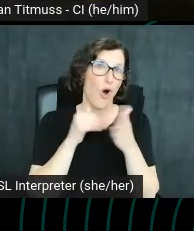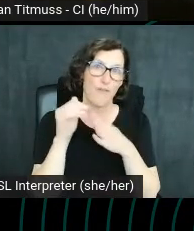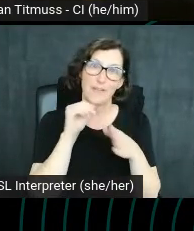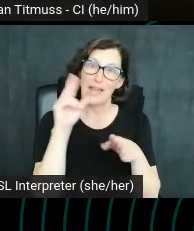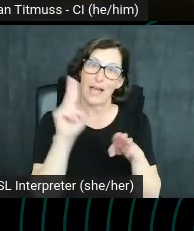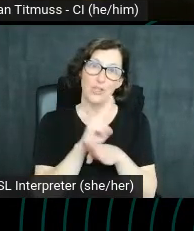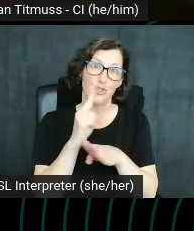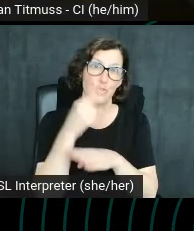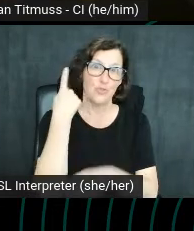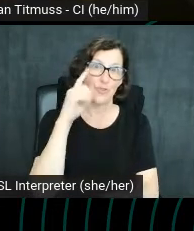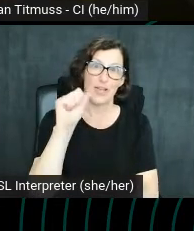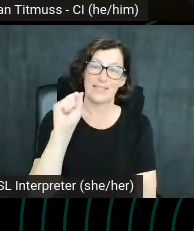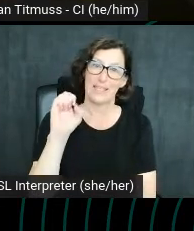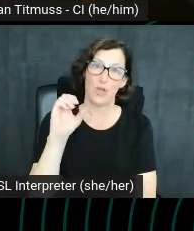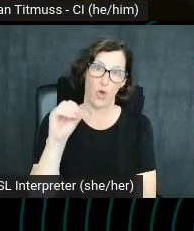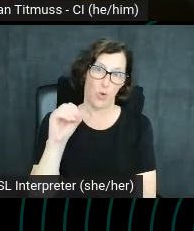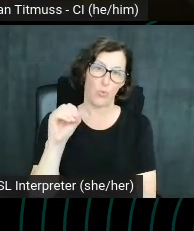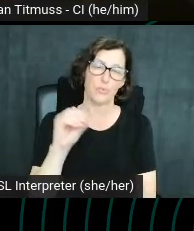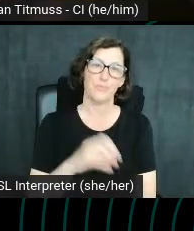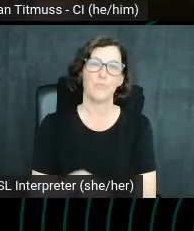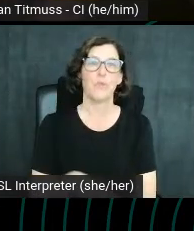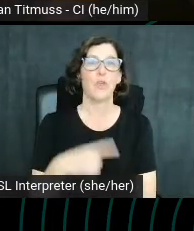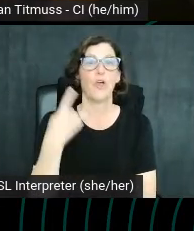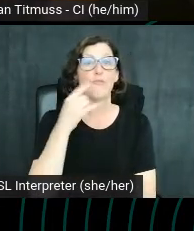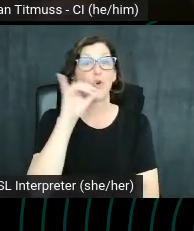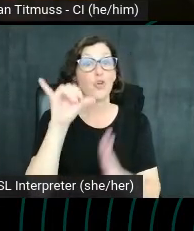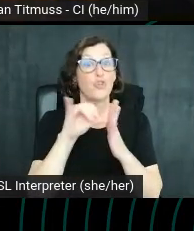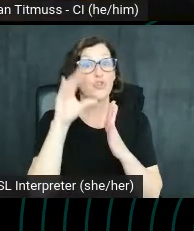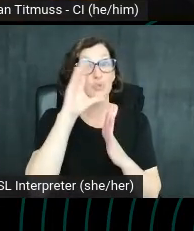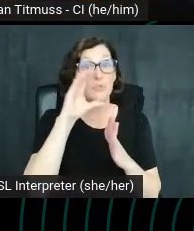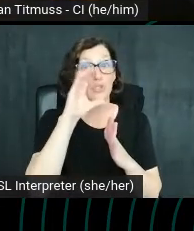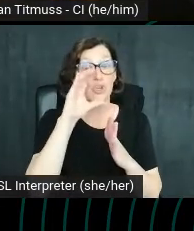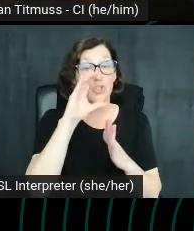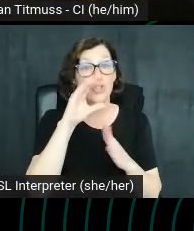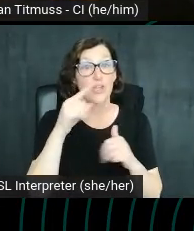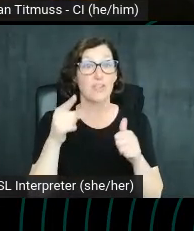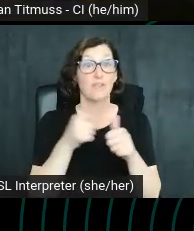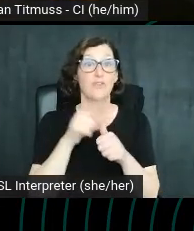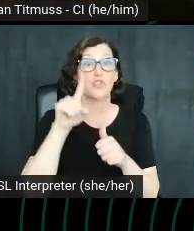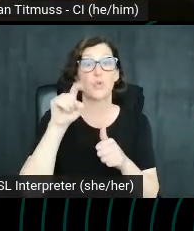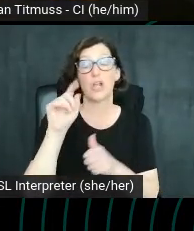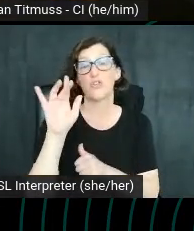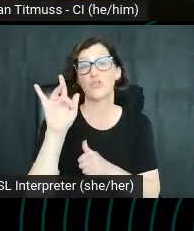in my opinion, on the YouTube SERP. Only the first 125 characters are actually displayed.